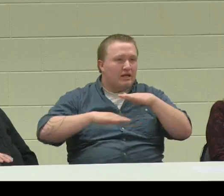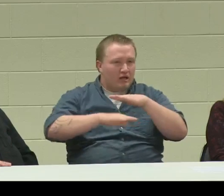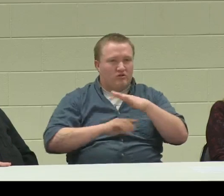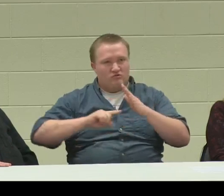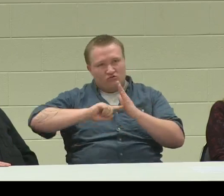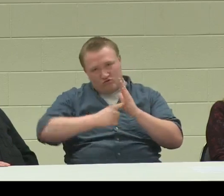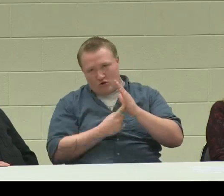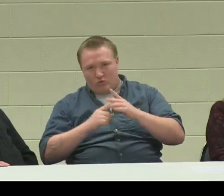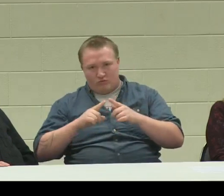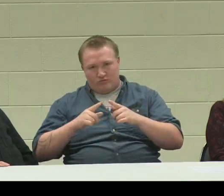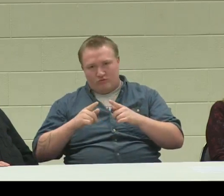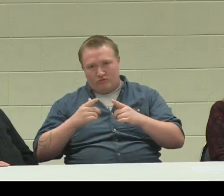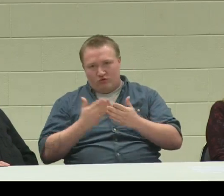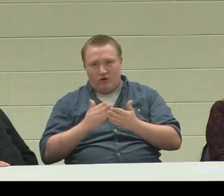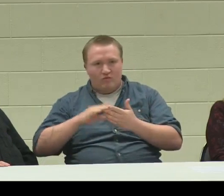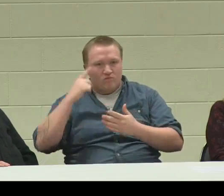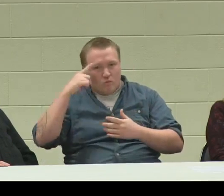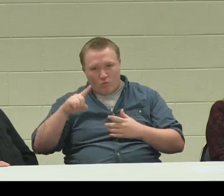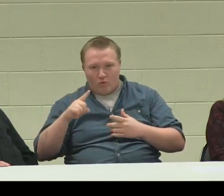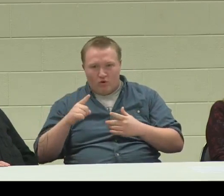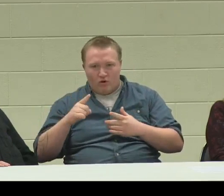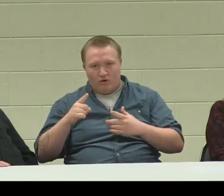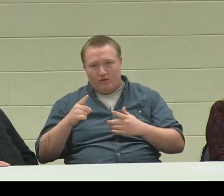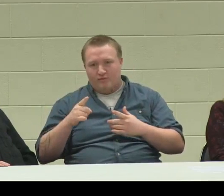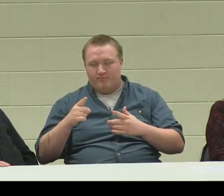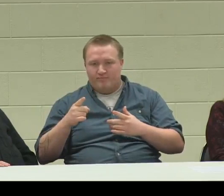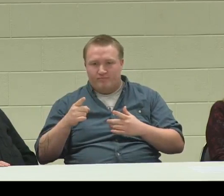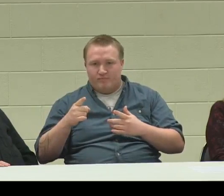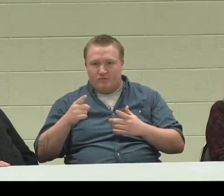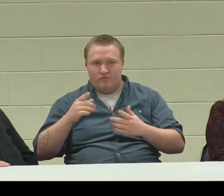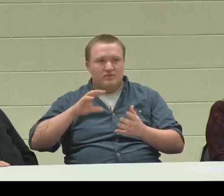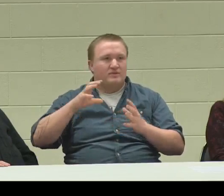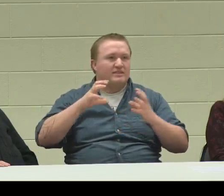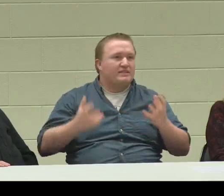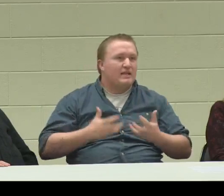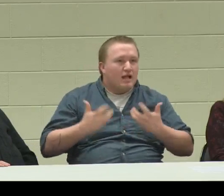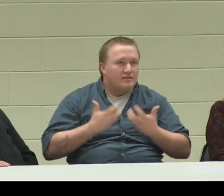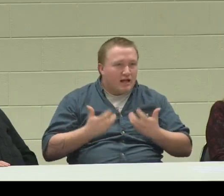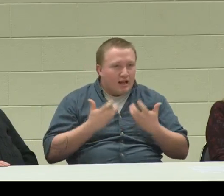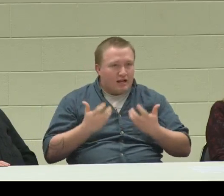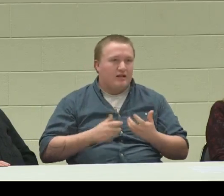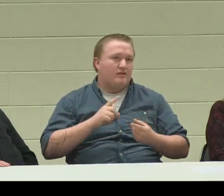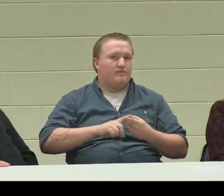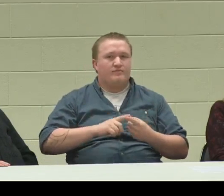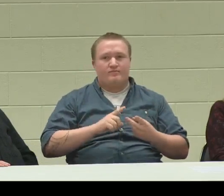I started with the basics. Cooking for example: